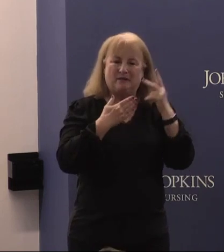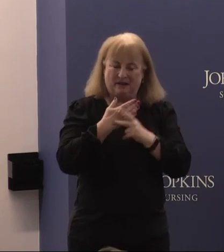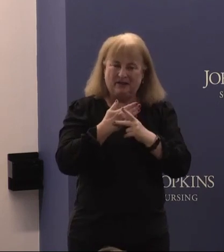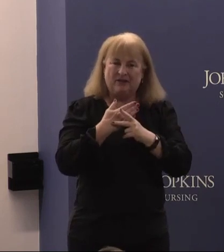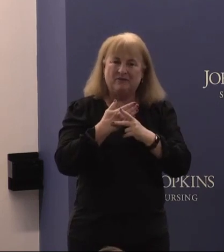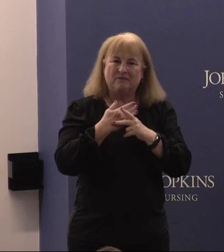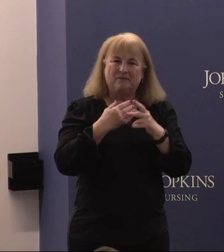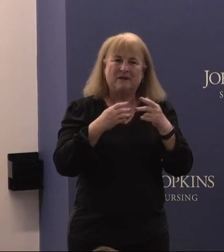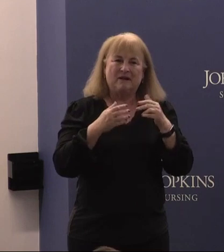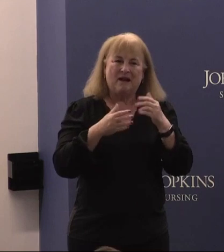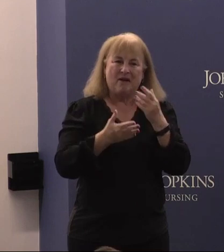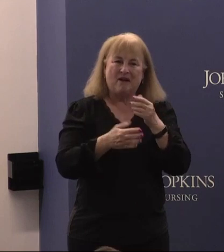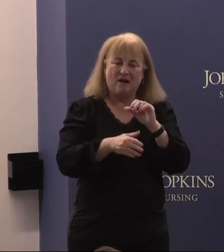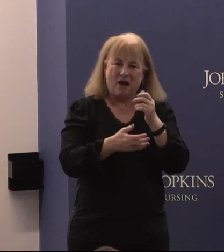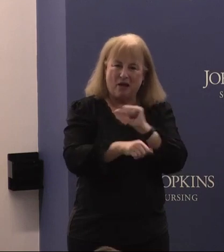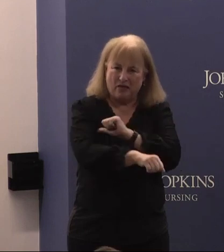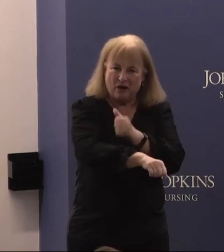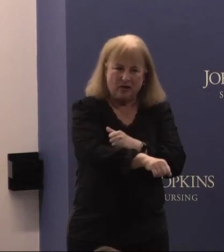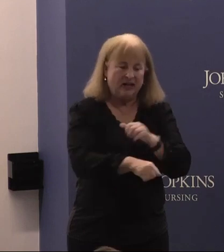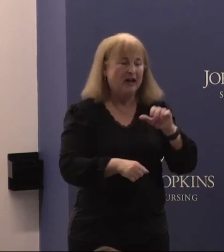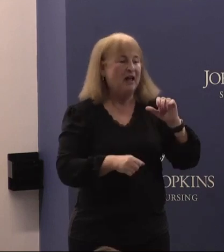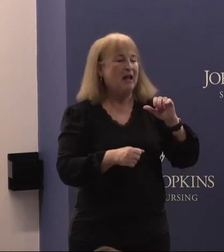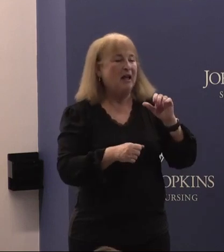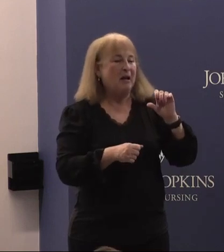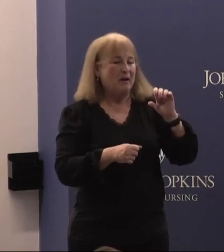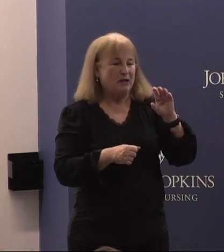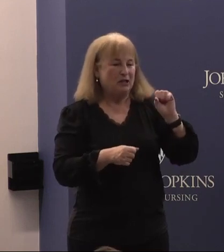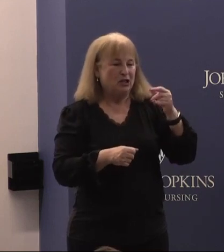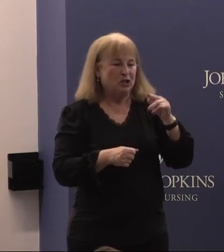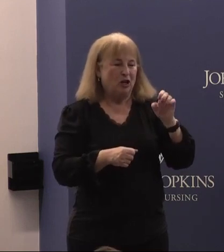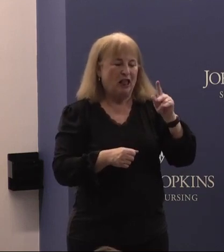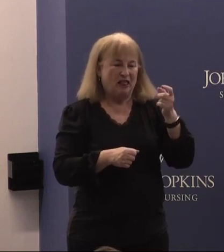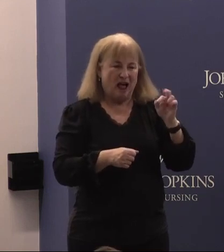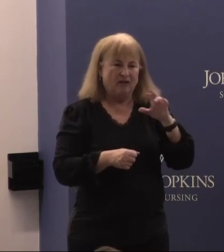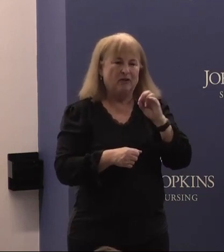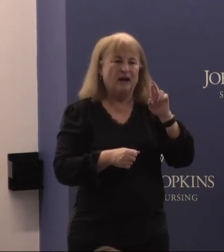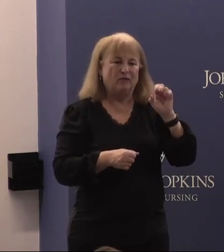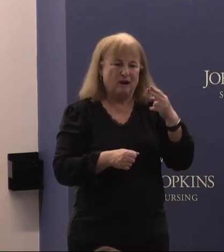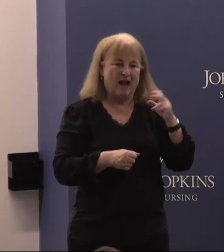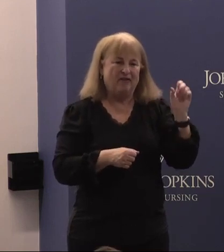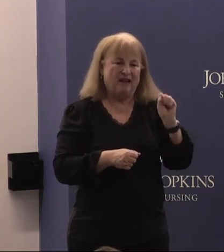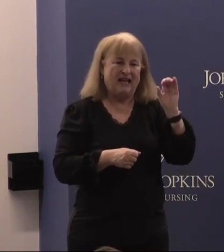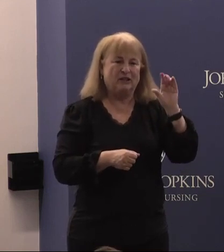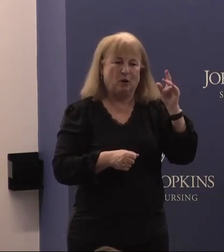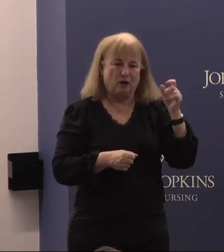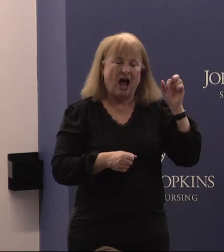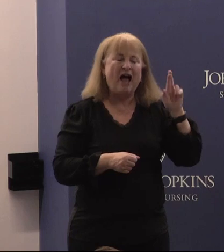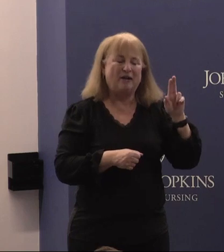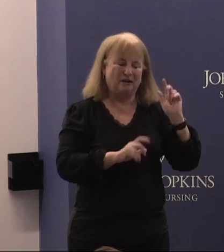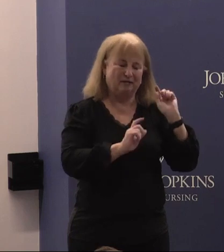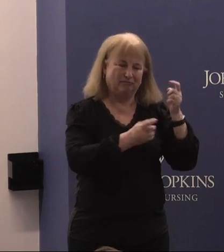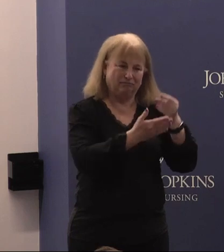the estates of Ms. Charlotte Lochner and Mr. Ralph S. O'Connor and Antoinette Del Roel and